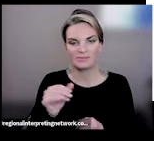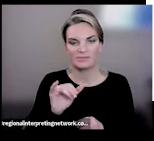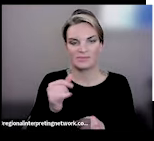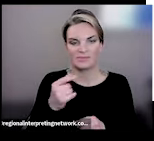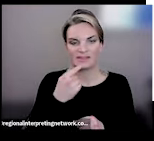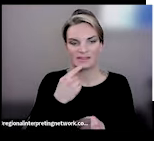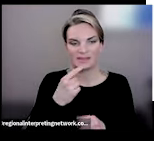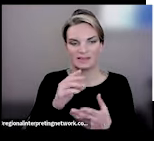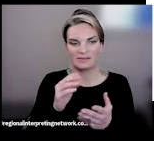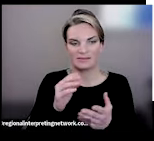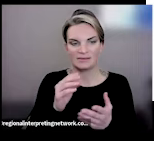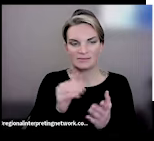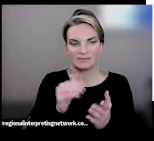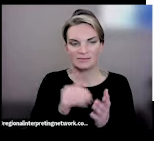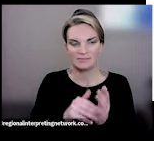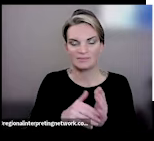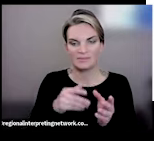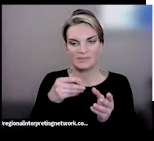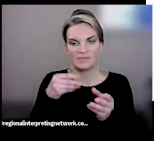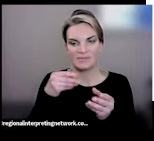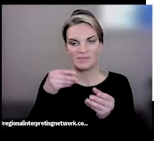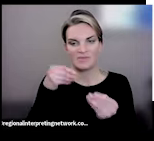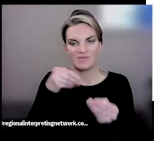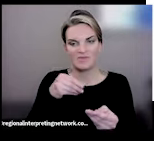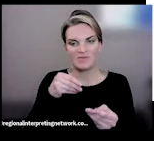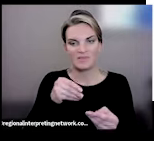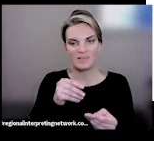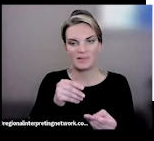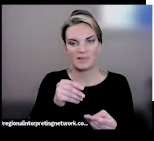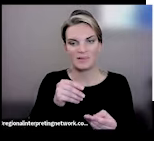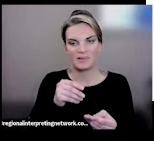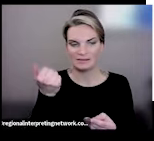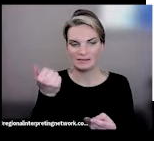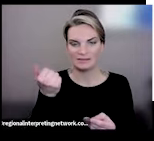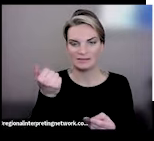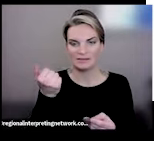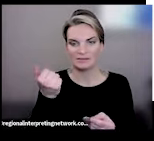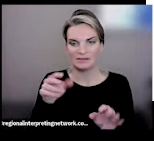the mantra is - "Fed is best." How are you feeding yourself? However you're feeding yourself is okay.